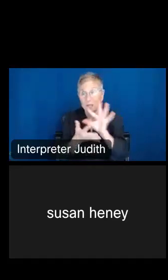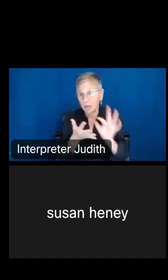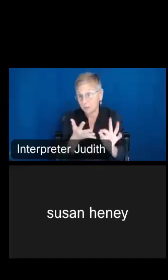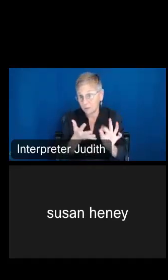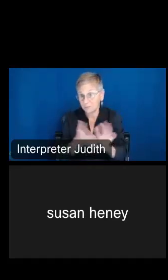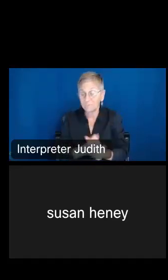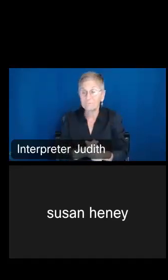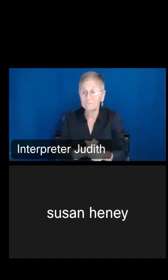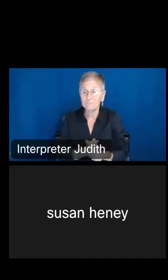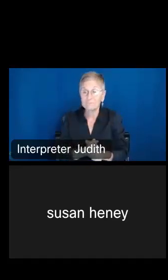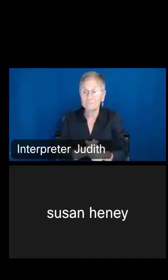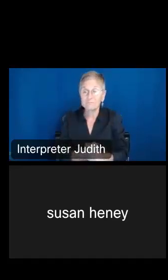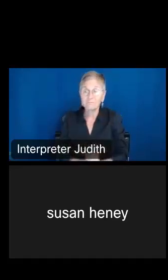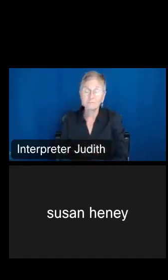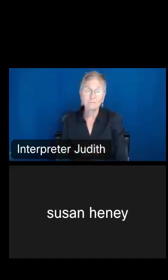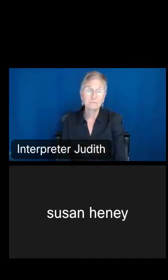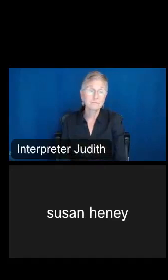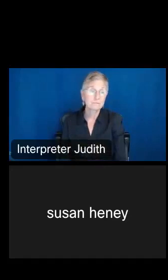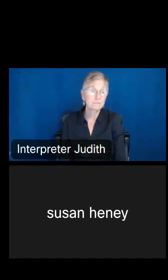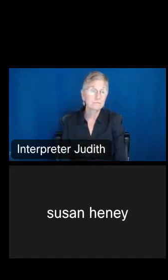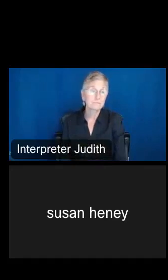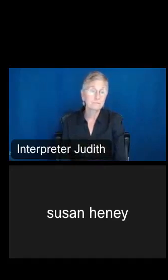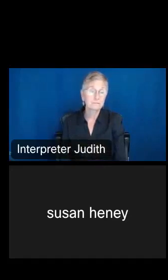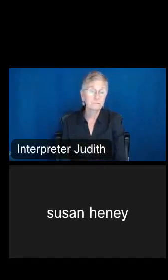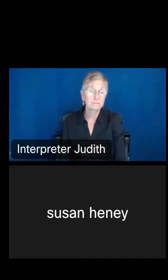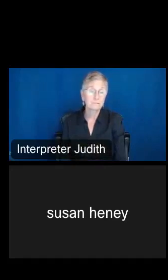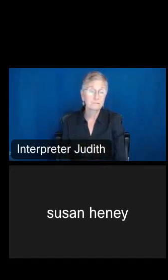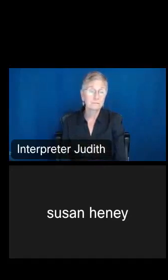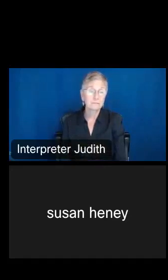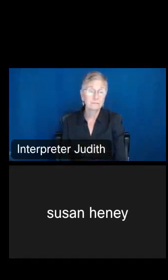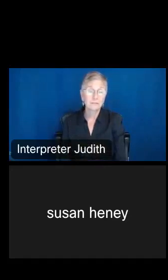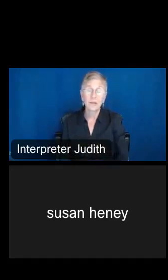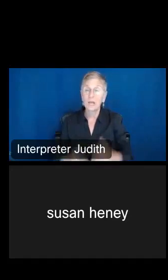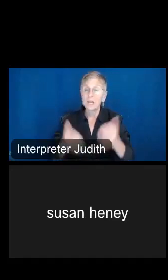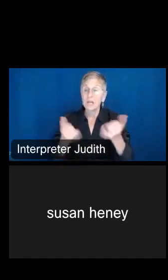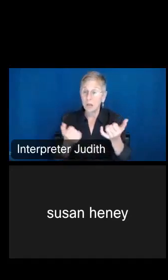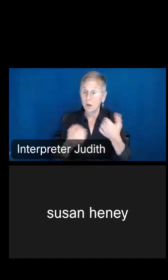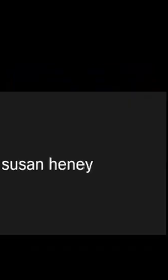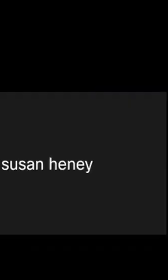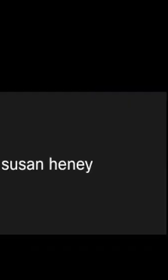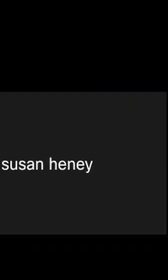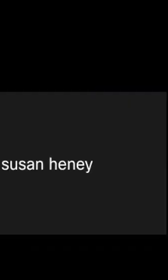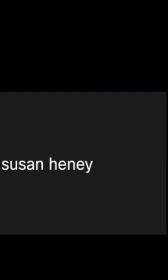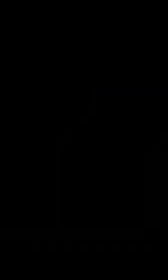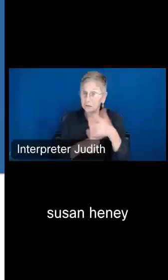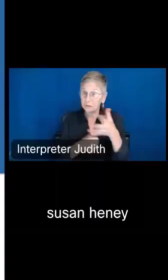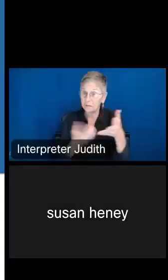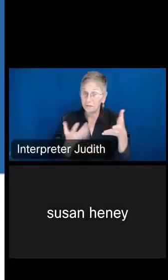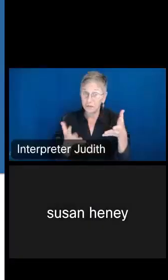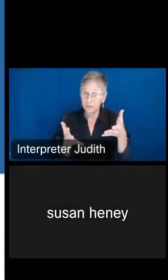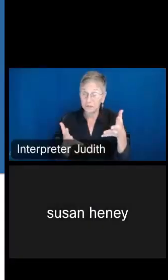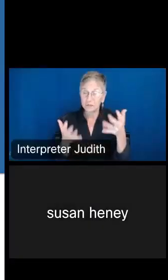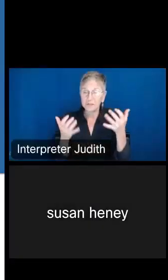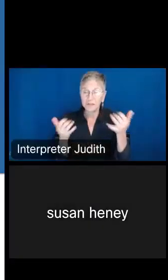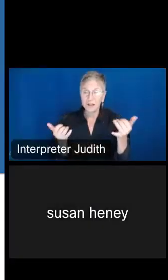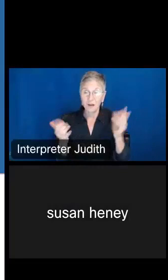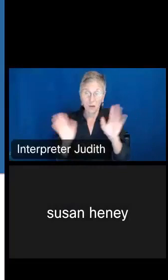we're done with that, we've made our table, I'm going to go ahead and show you what I